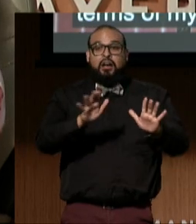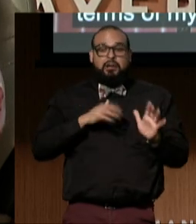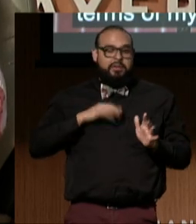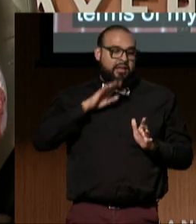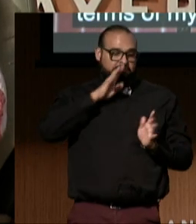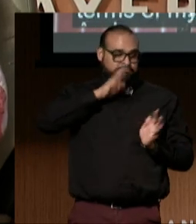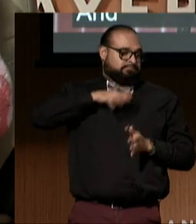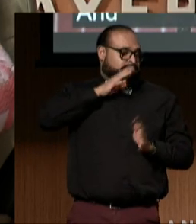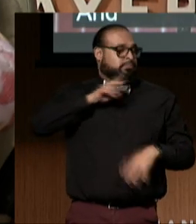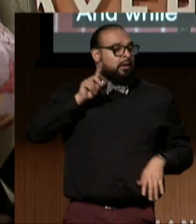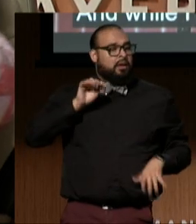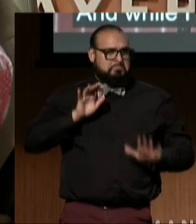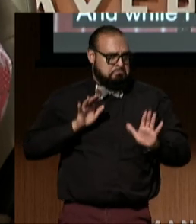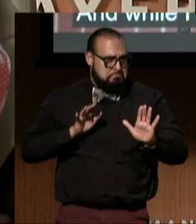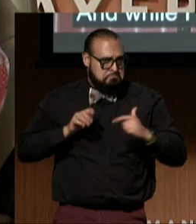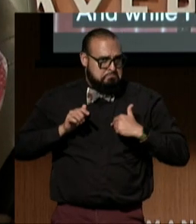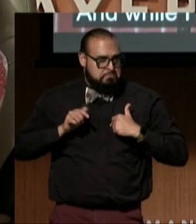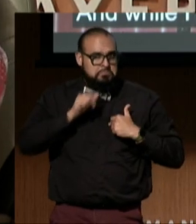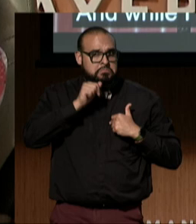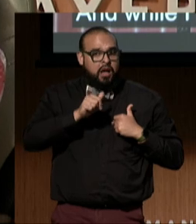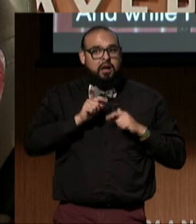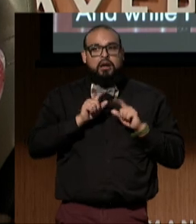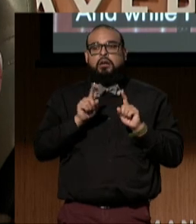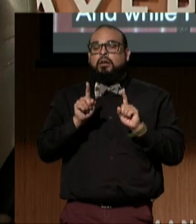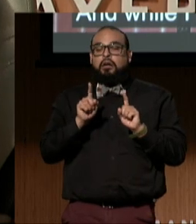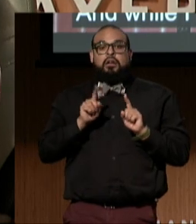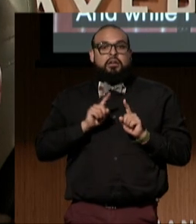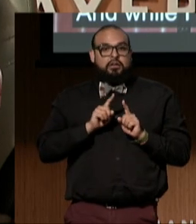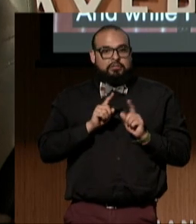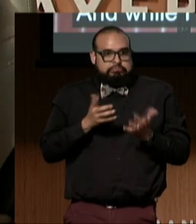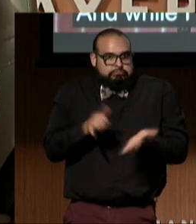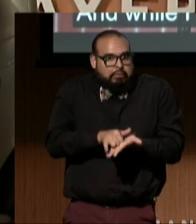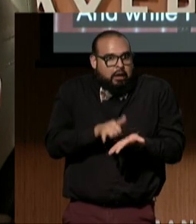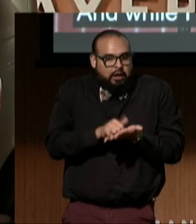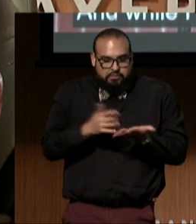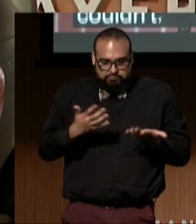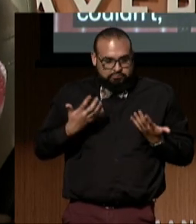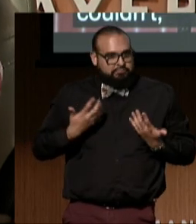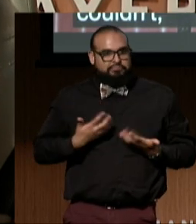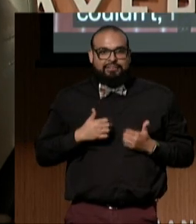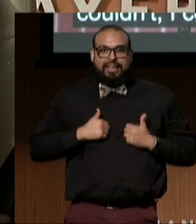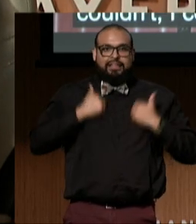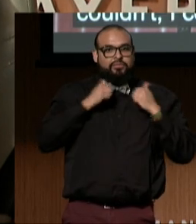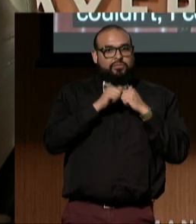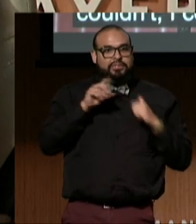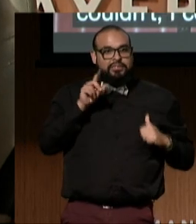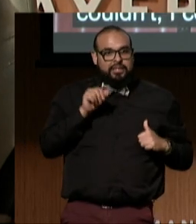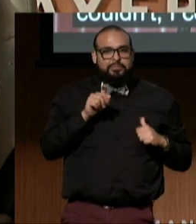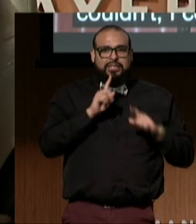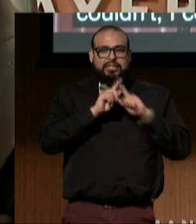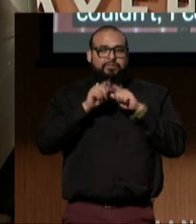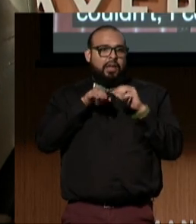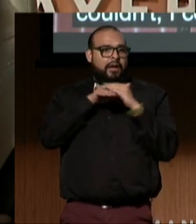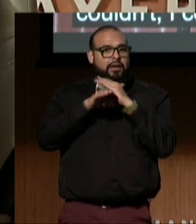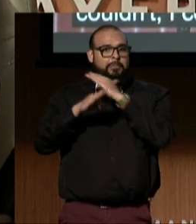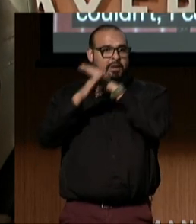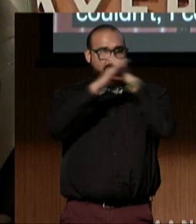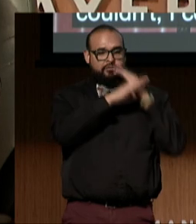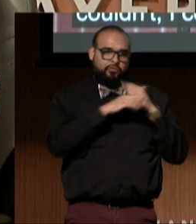I couldn't, I couldn't ignore it, I live with it, and the access barriers, especially as a wheelchair user,